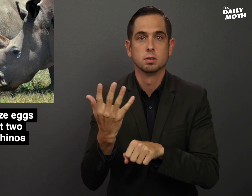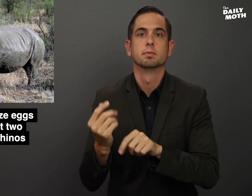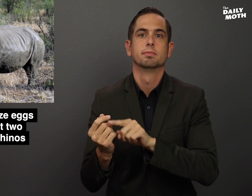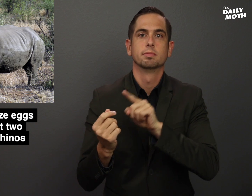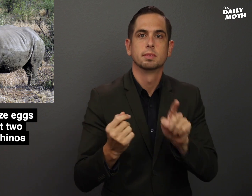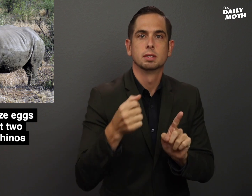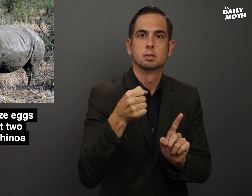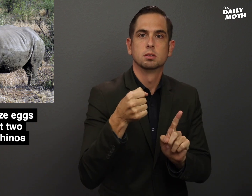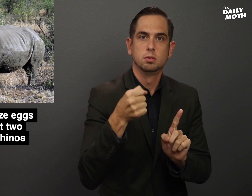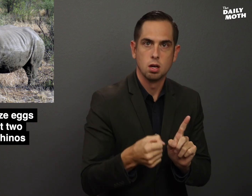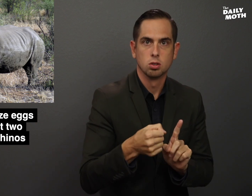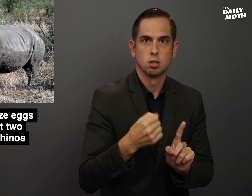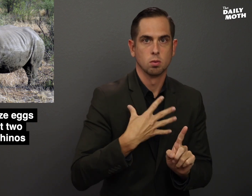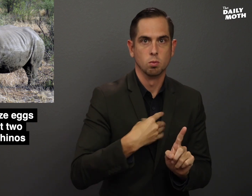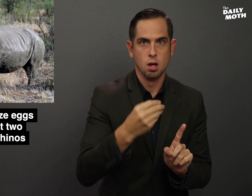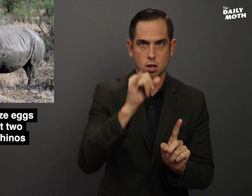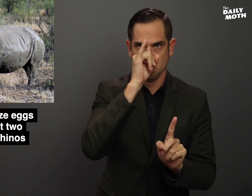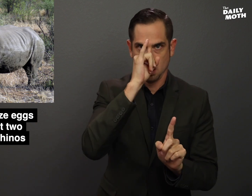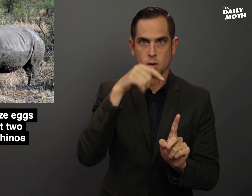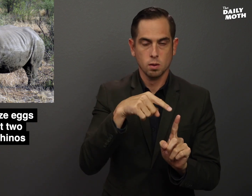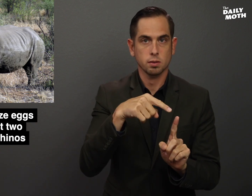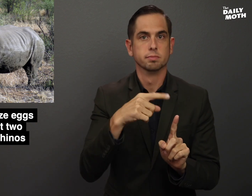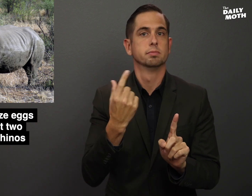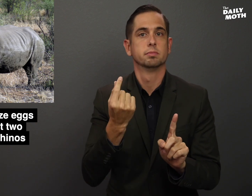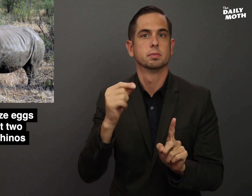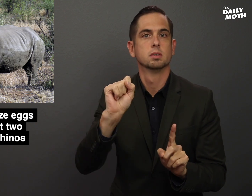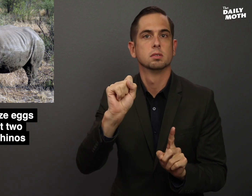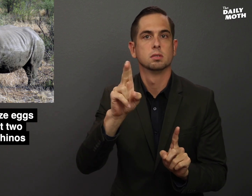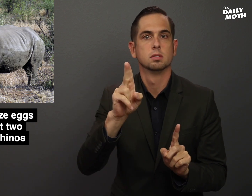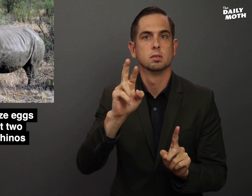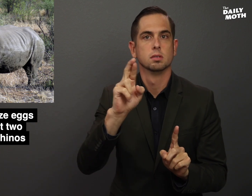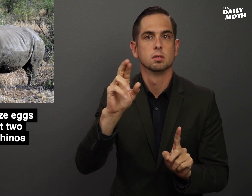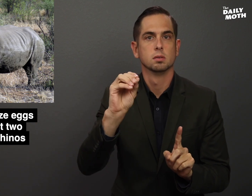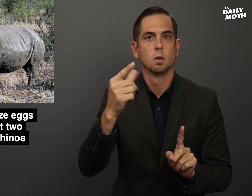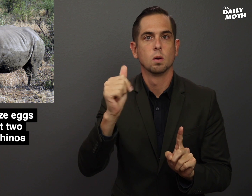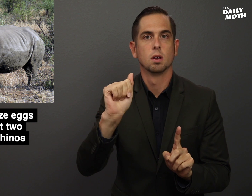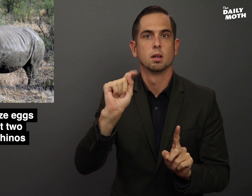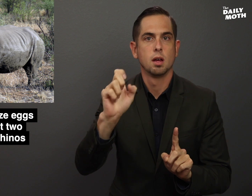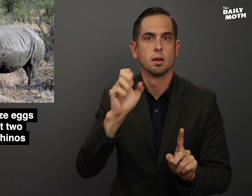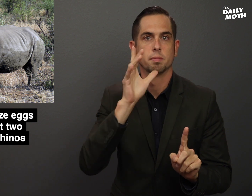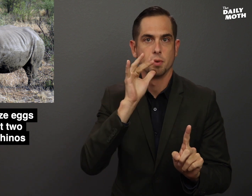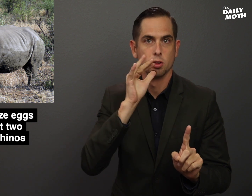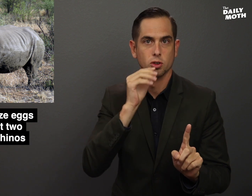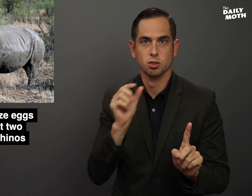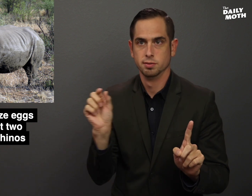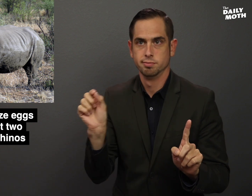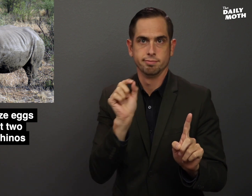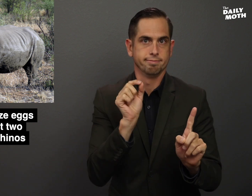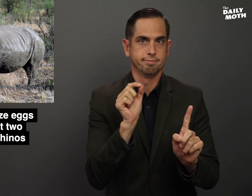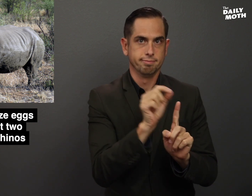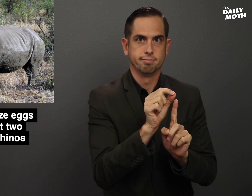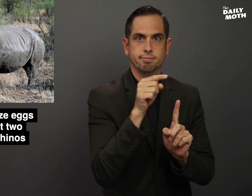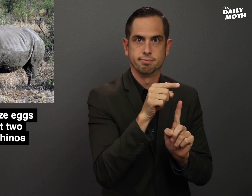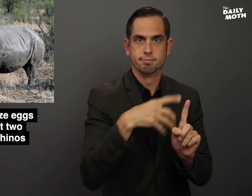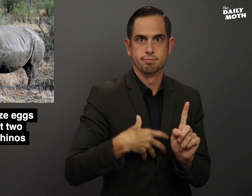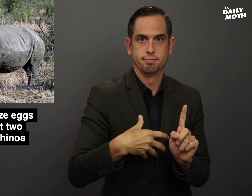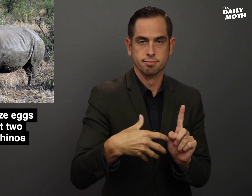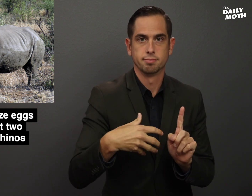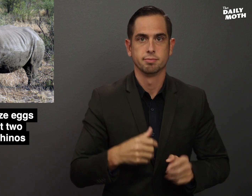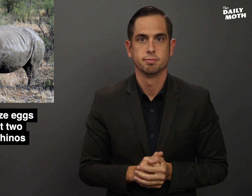a southern white rhino act as a surrogate mother.